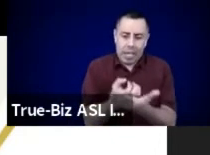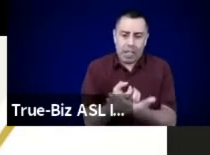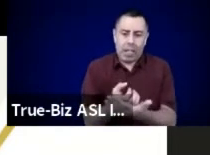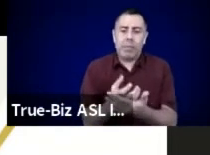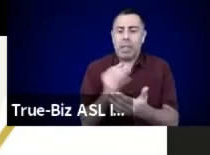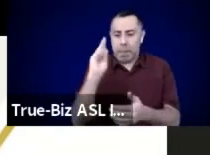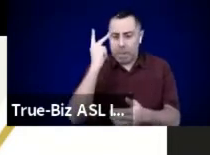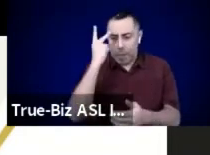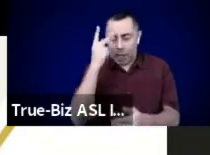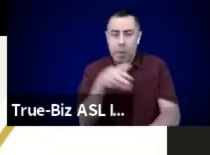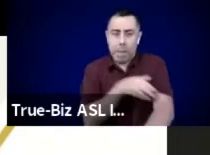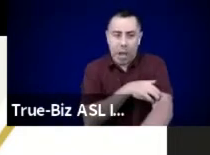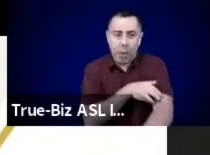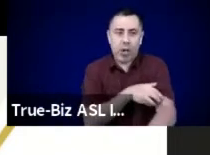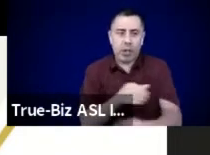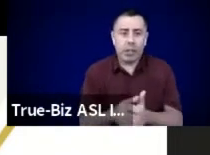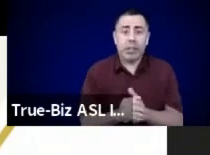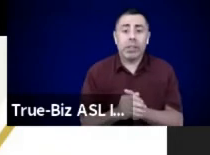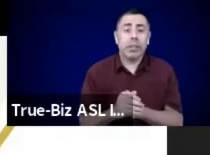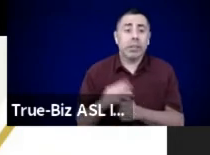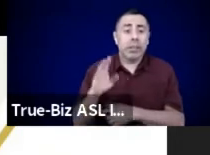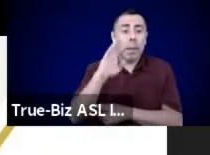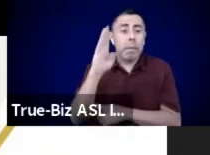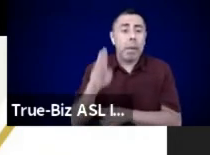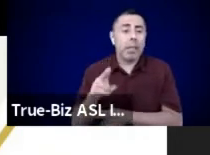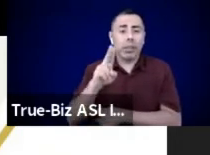We have our ancestors who have heard you.